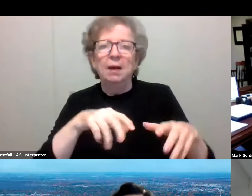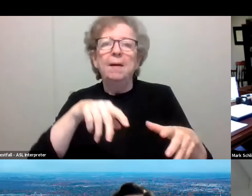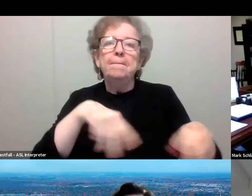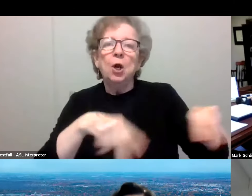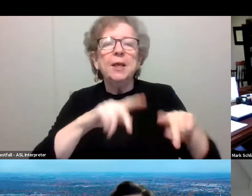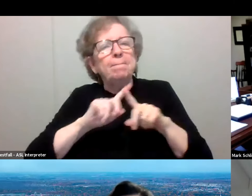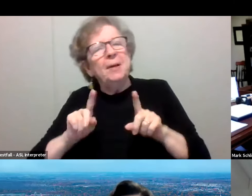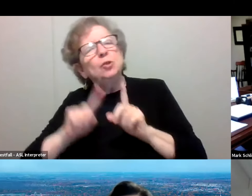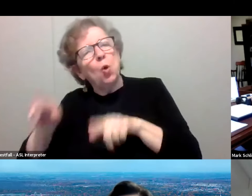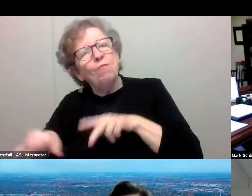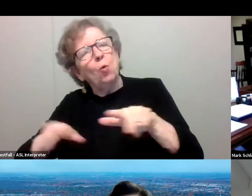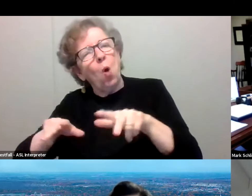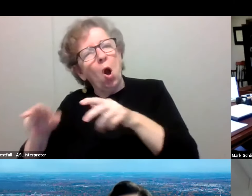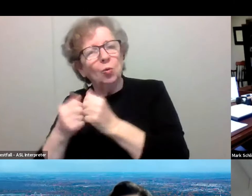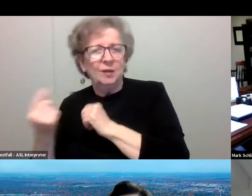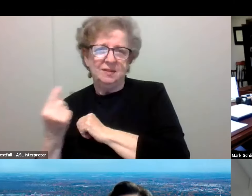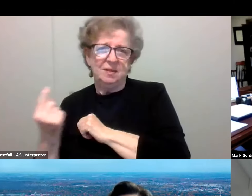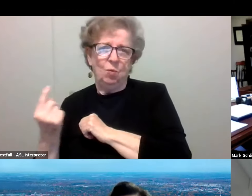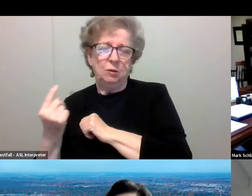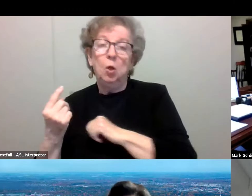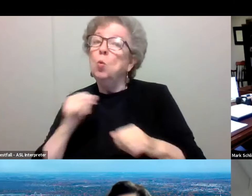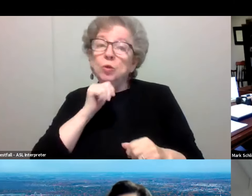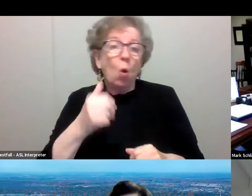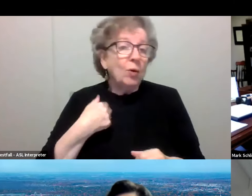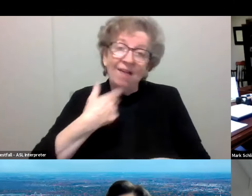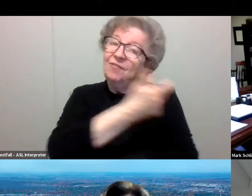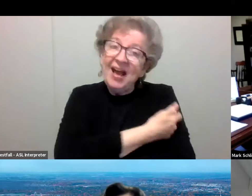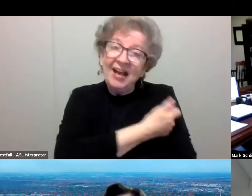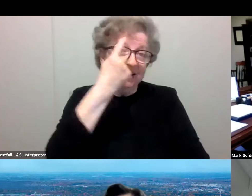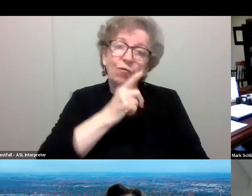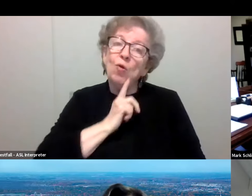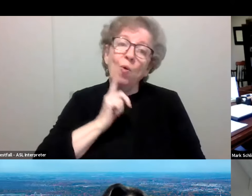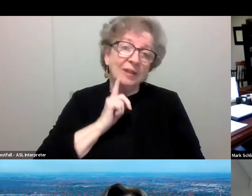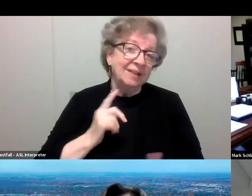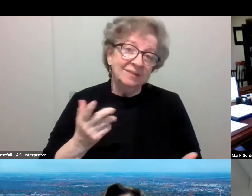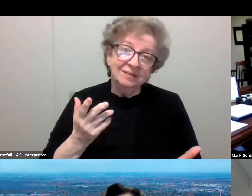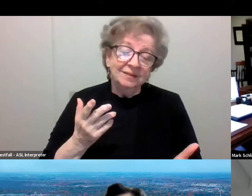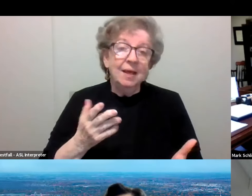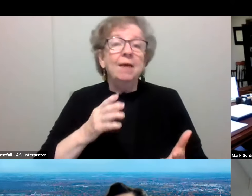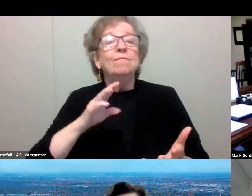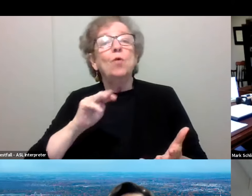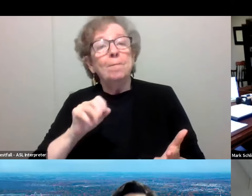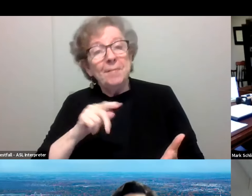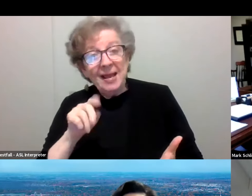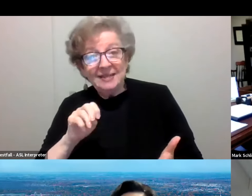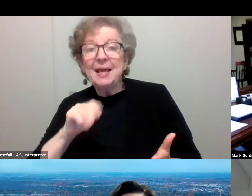You know, we don't have a vaccine for loneliness. So to me, taking care of maize and blue is not just preventing COVID, but it's really making sure